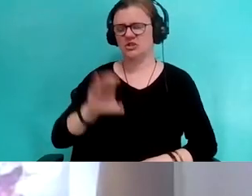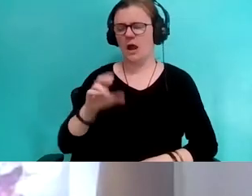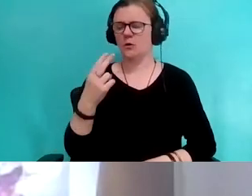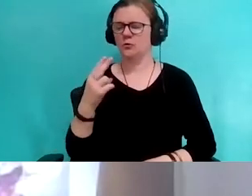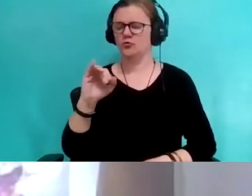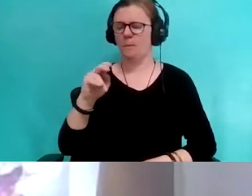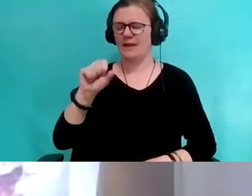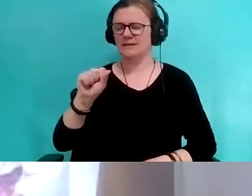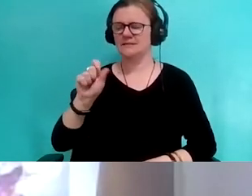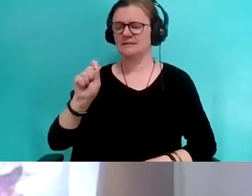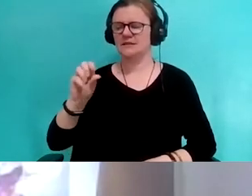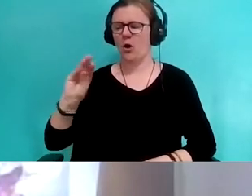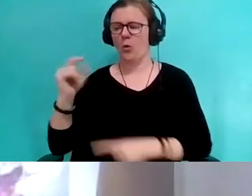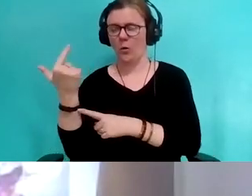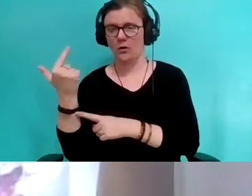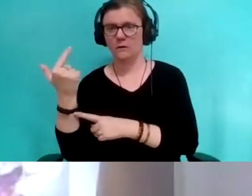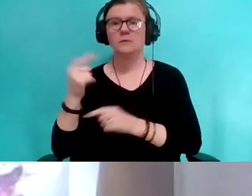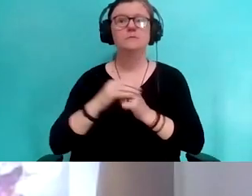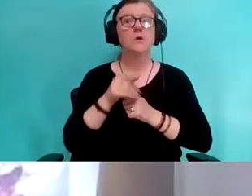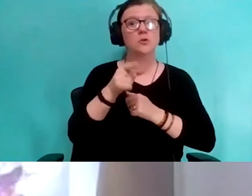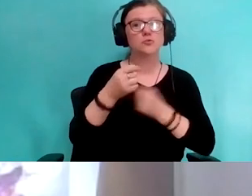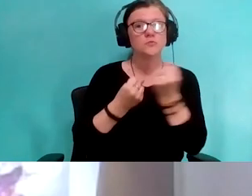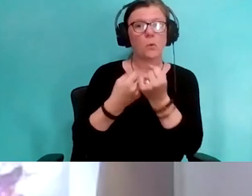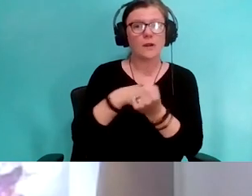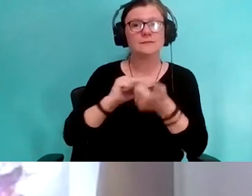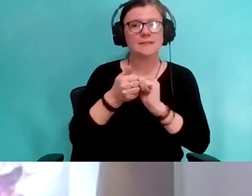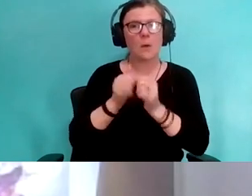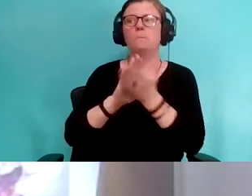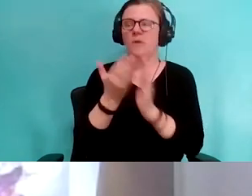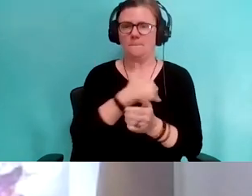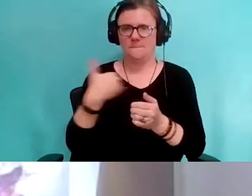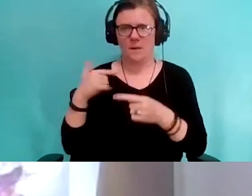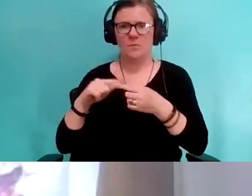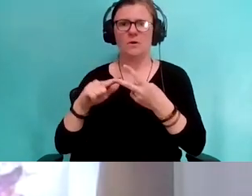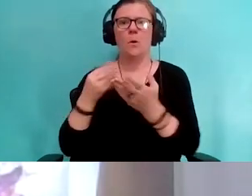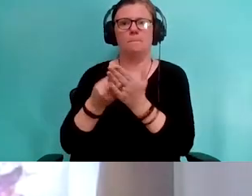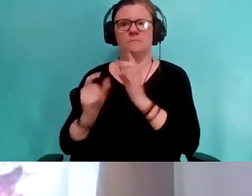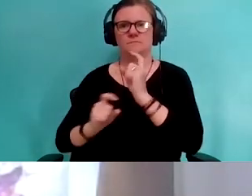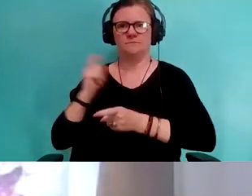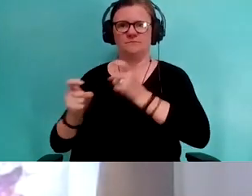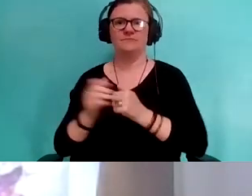and you can support CHF by donating or becoming a member. I'm gonna give a special thanks to our captioner,